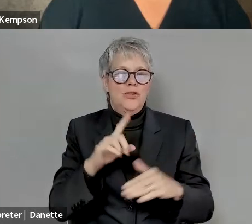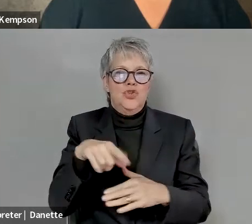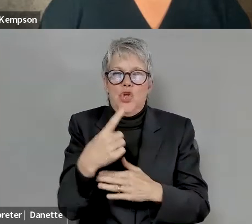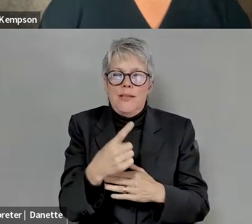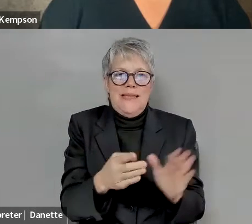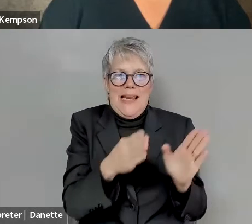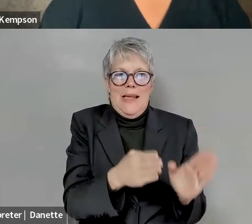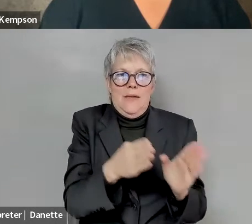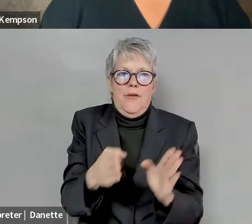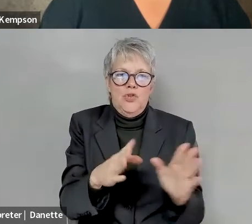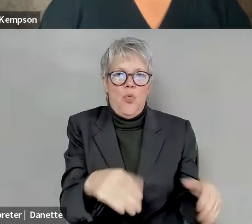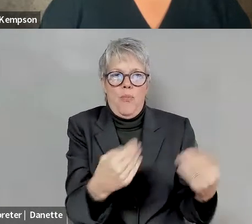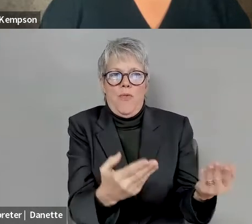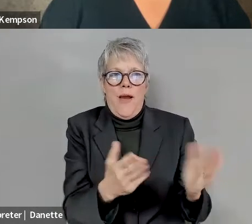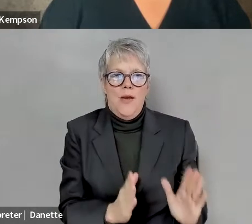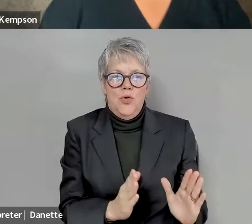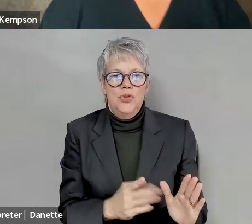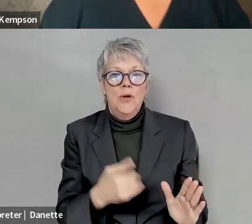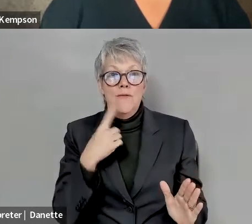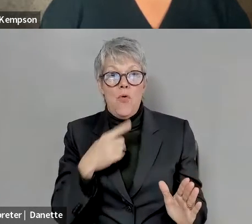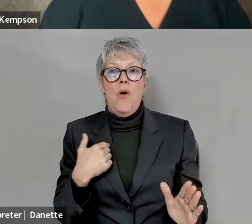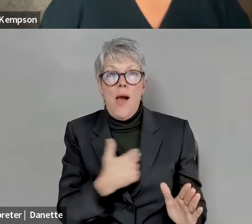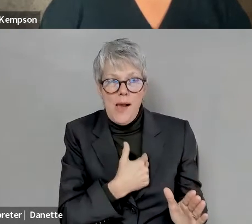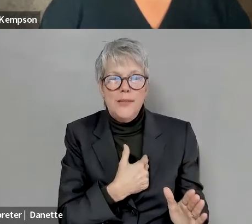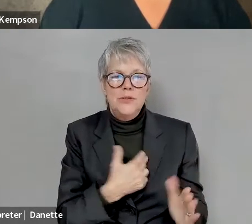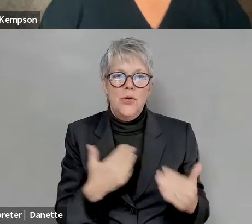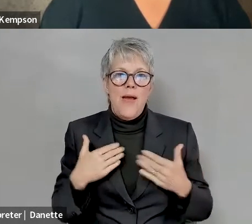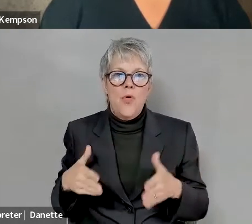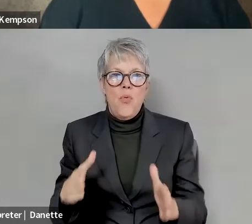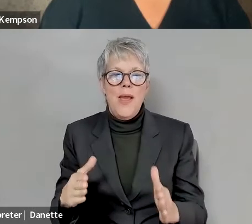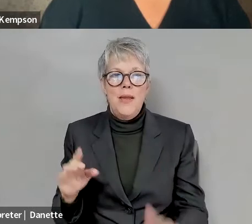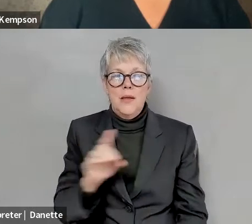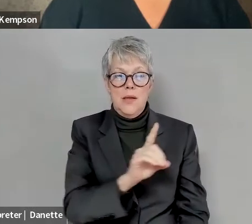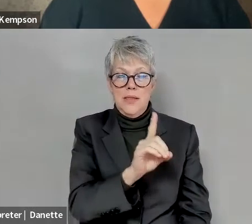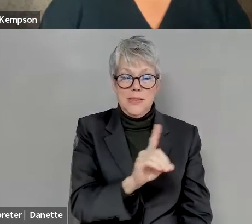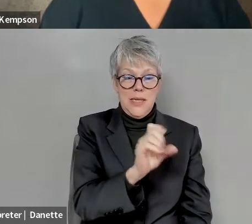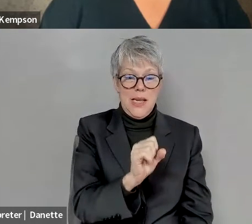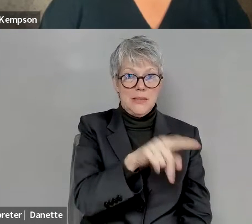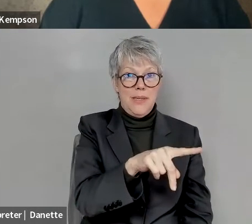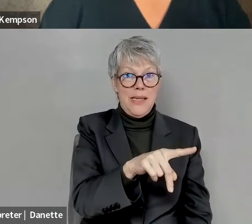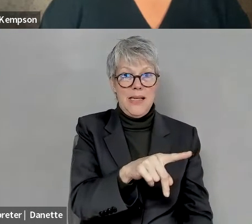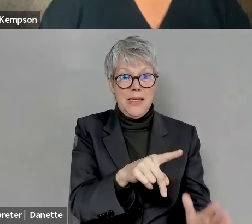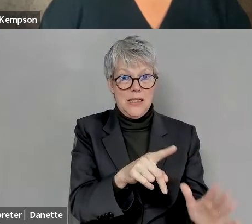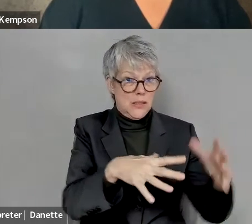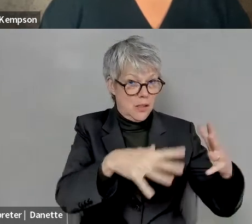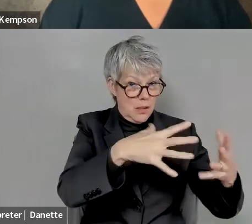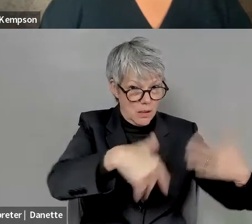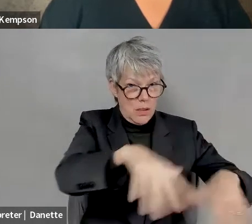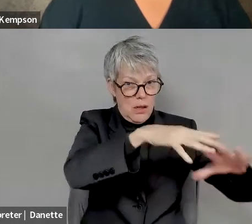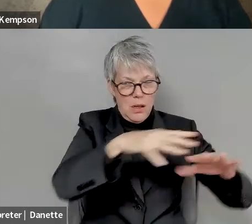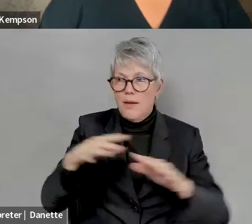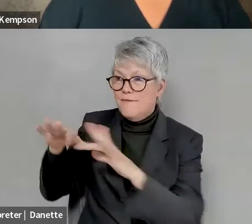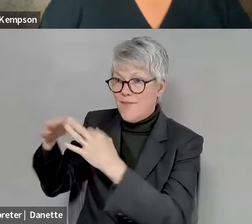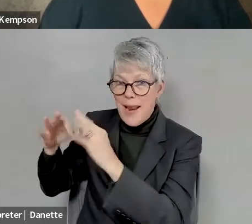Michael Smith: though, for us to have a way that those dsps and families can meet each other and communicate, and